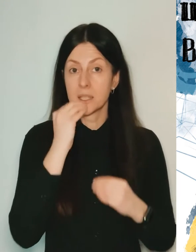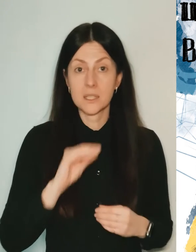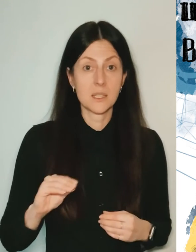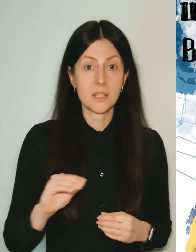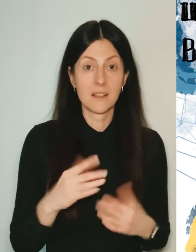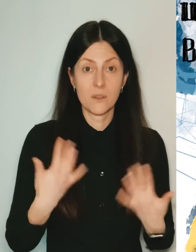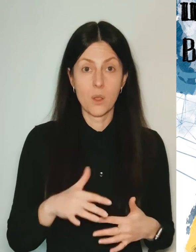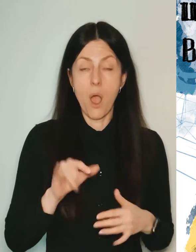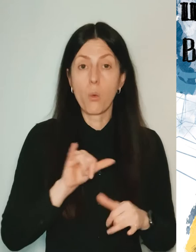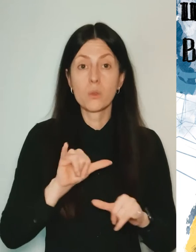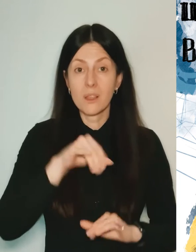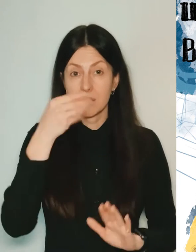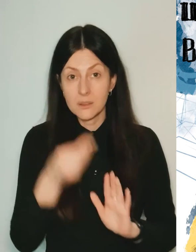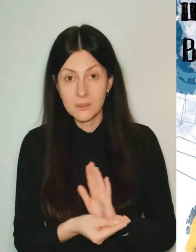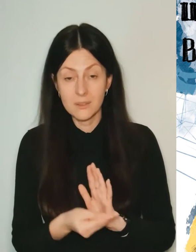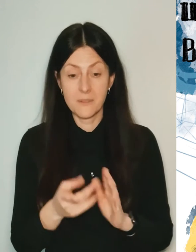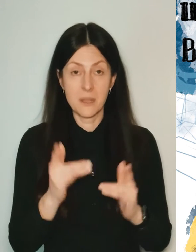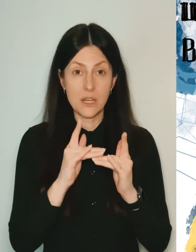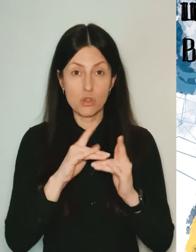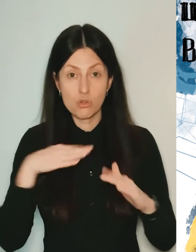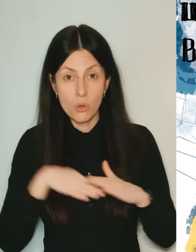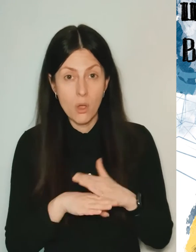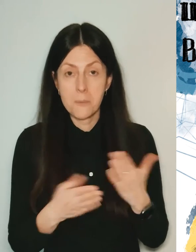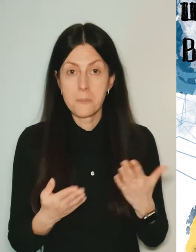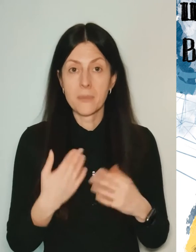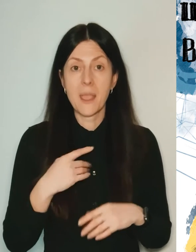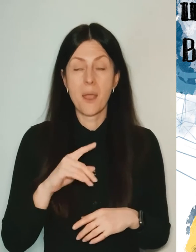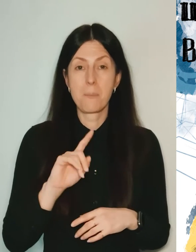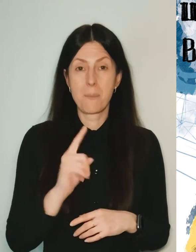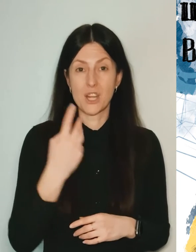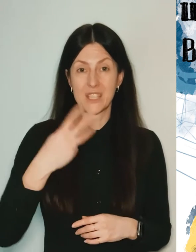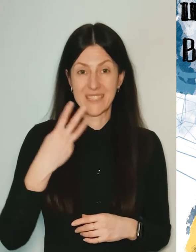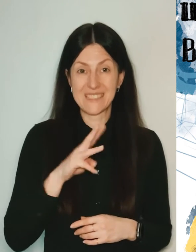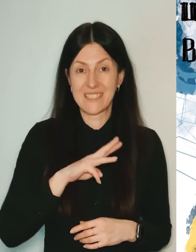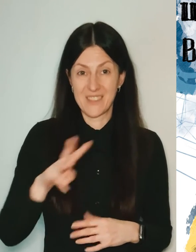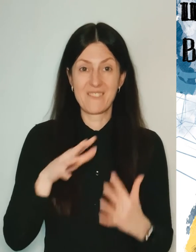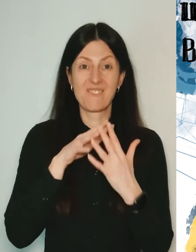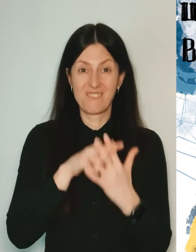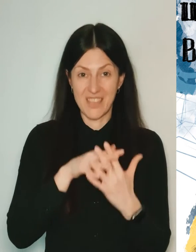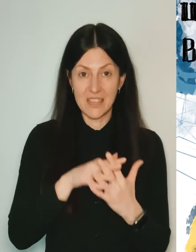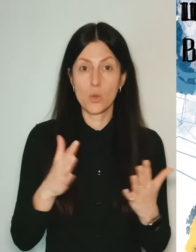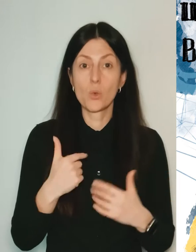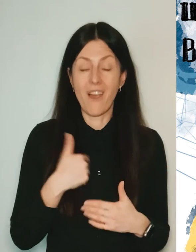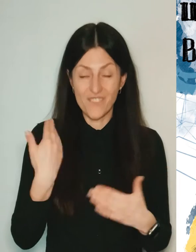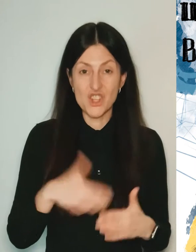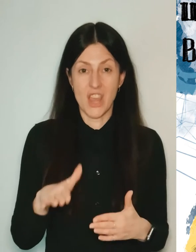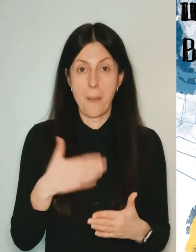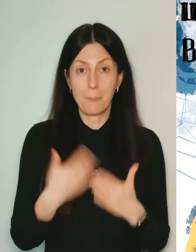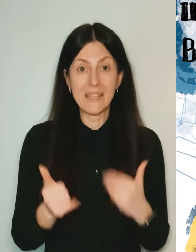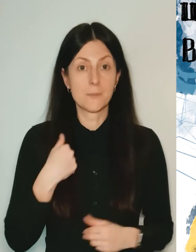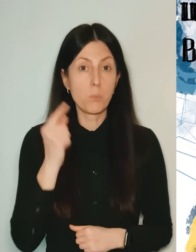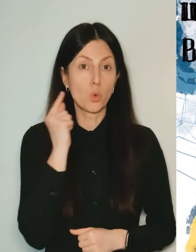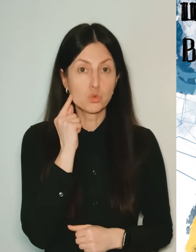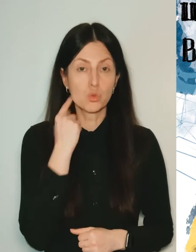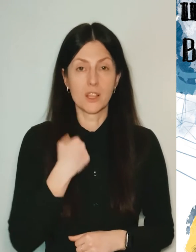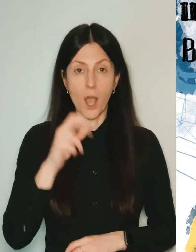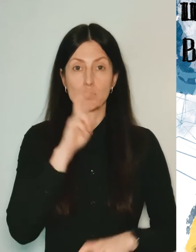It fell somewhere under my bed, and for the first 30 minutes of the war, which I already heard, I was looking for my gumguard.